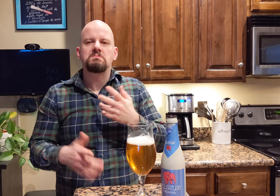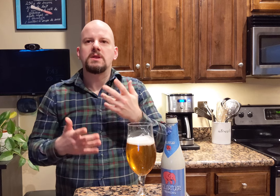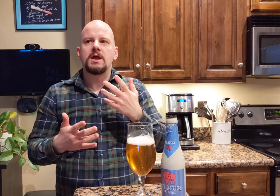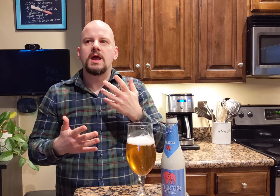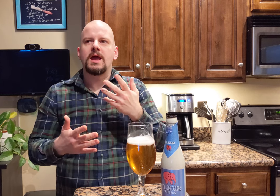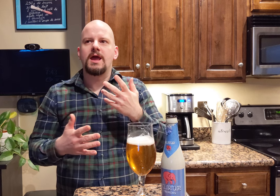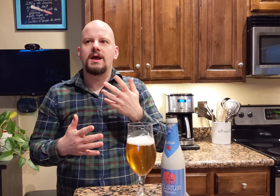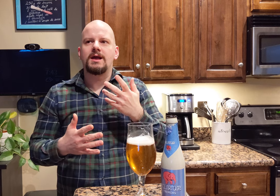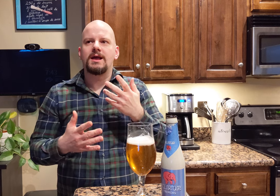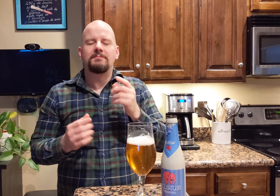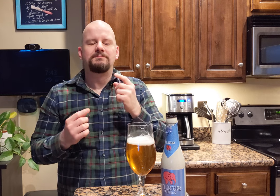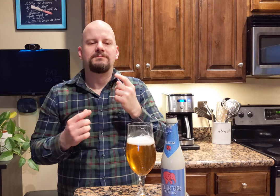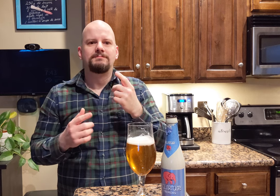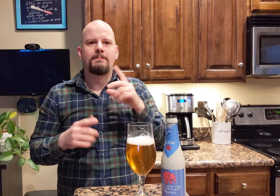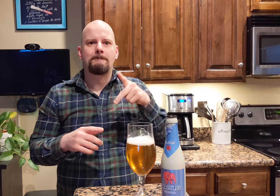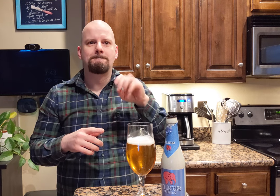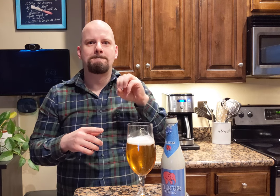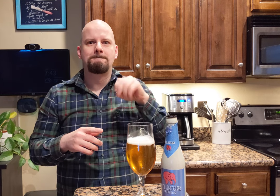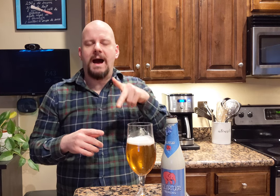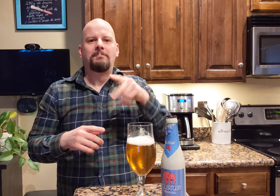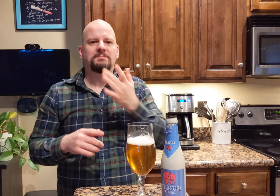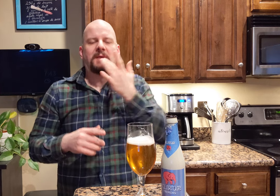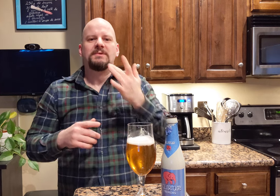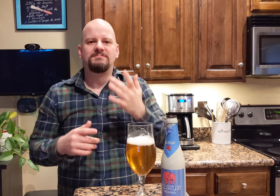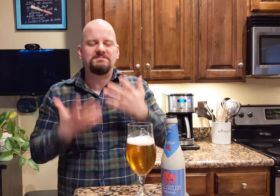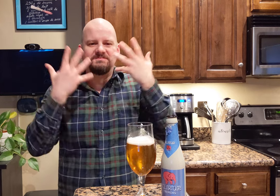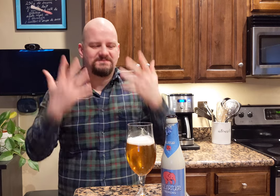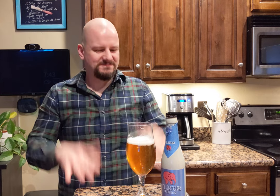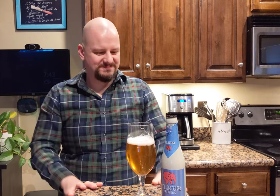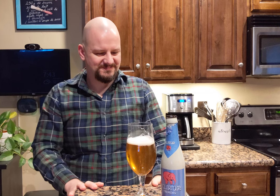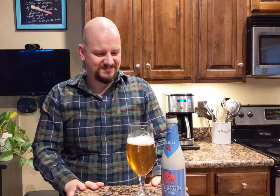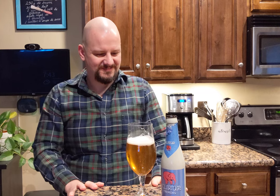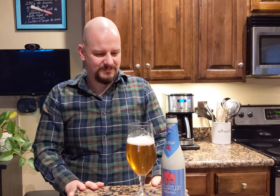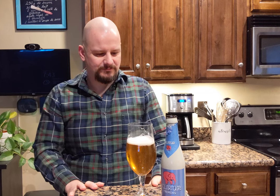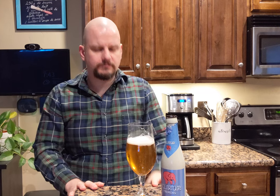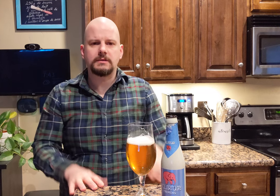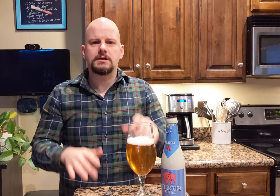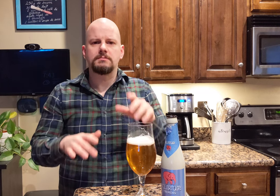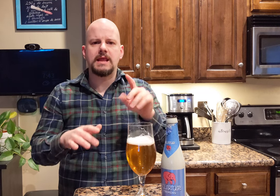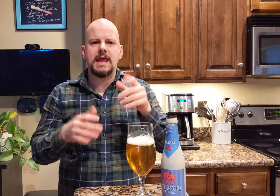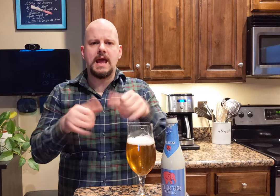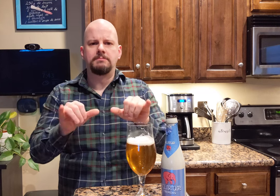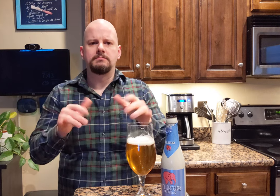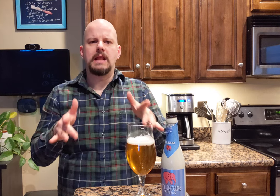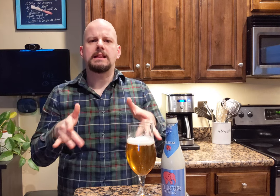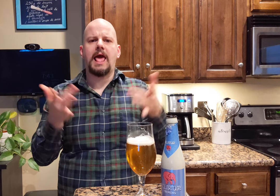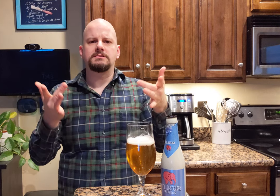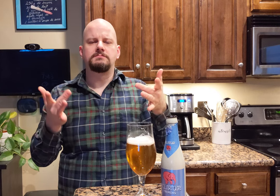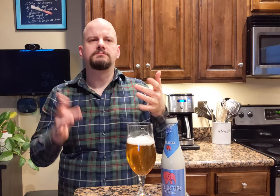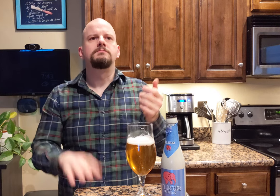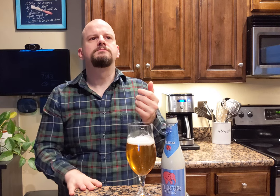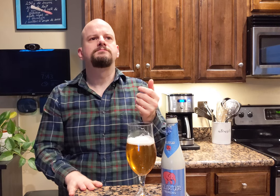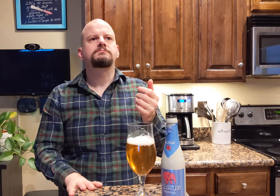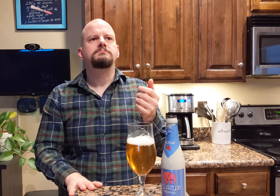It pops the flavour. It's light.